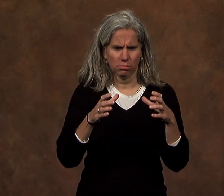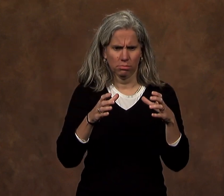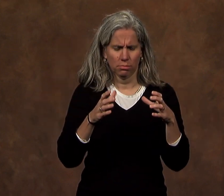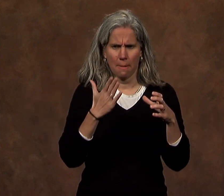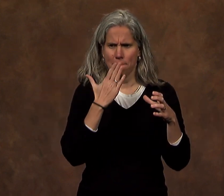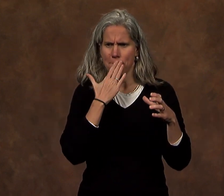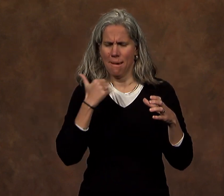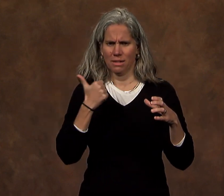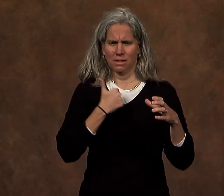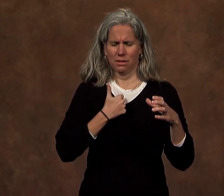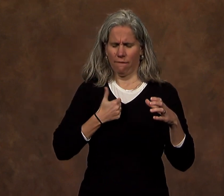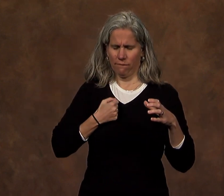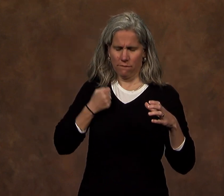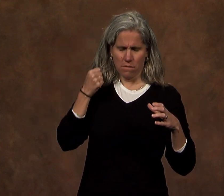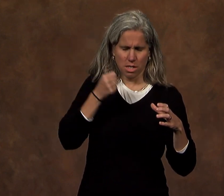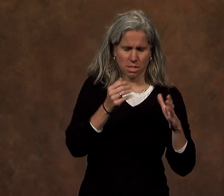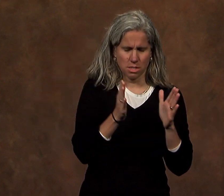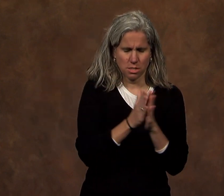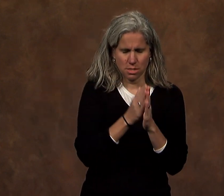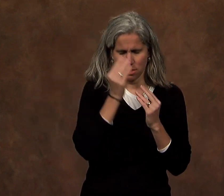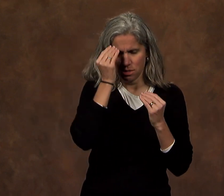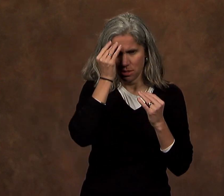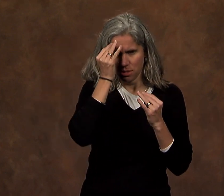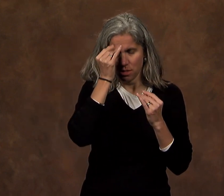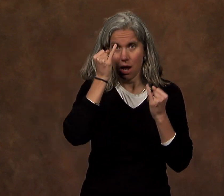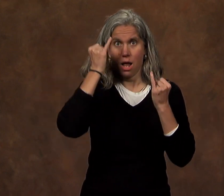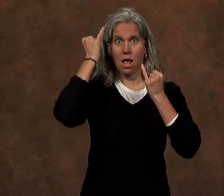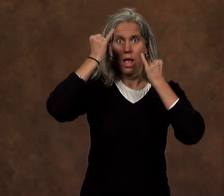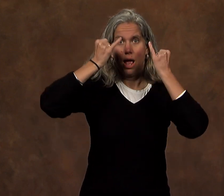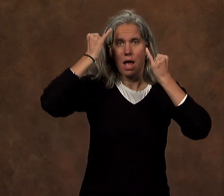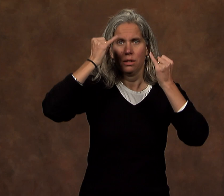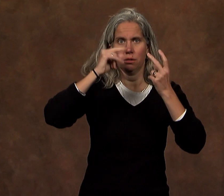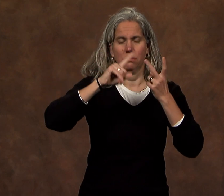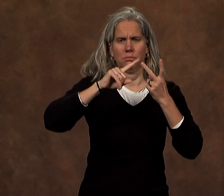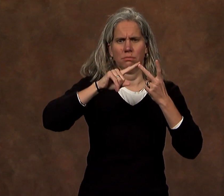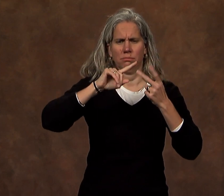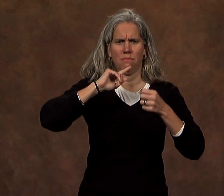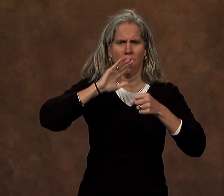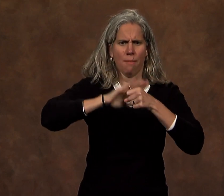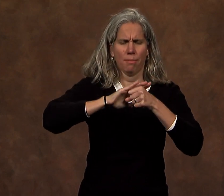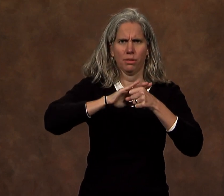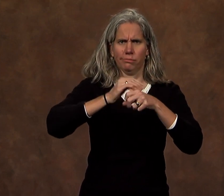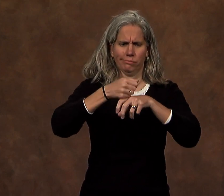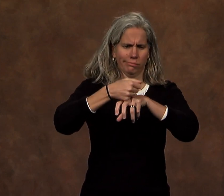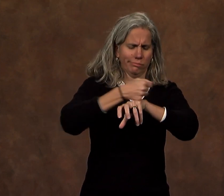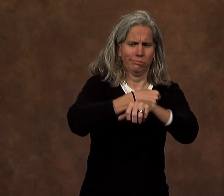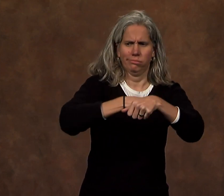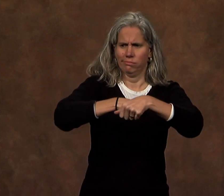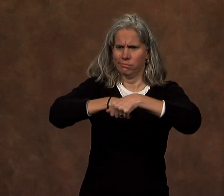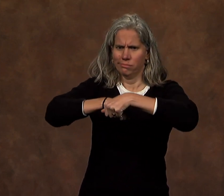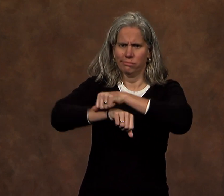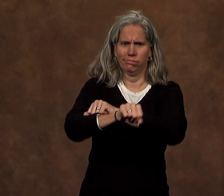brought their best selves forward. Their ideas, their energy and their commitment,